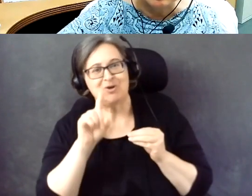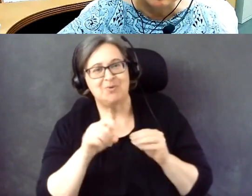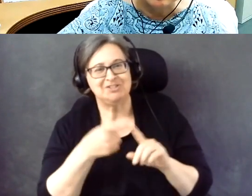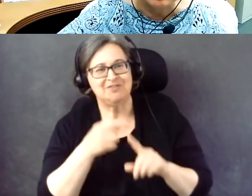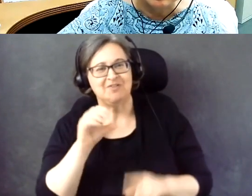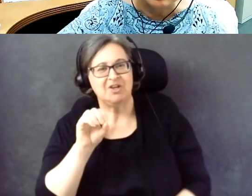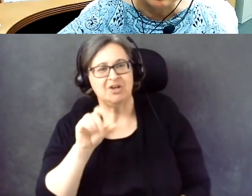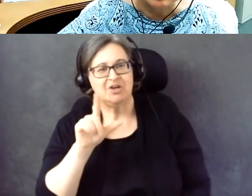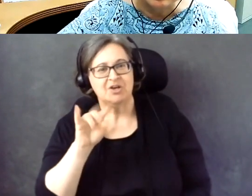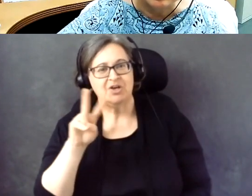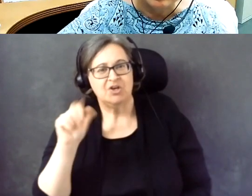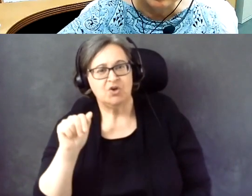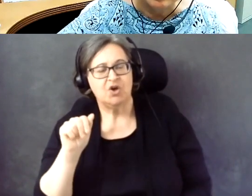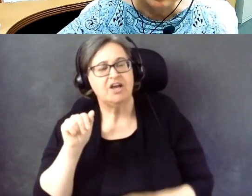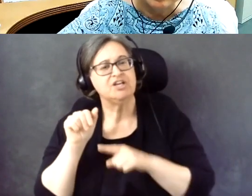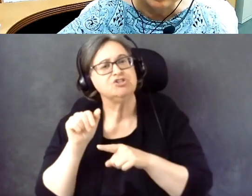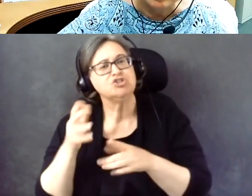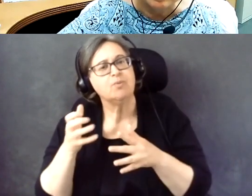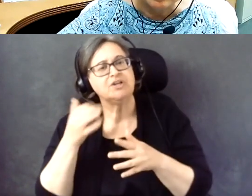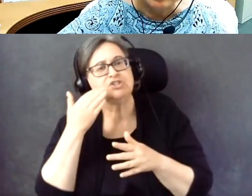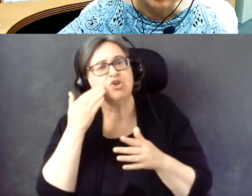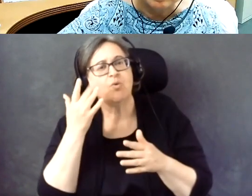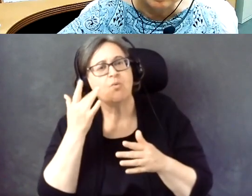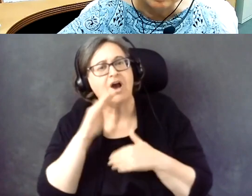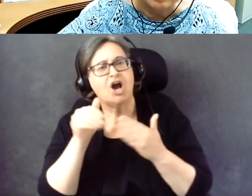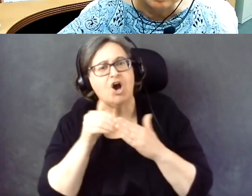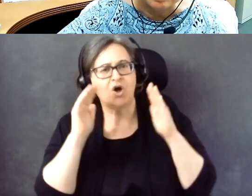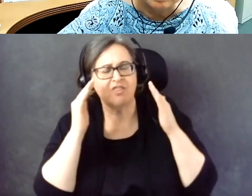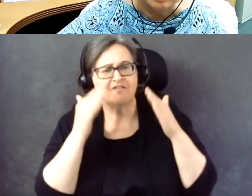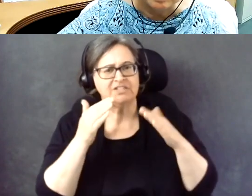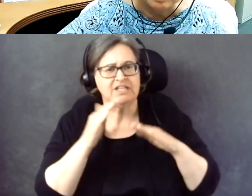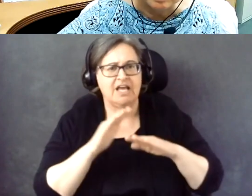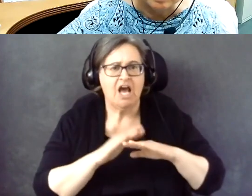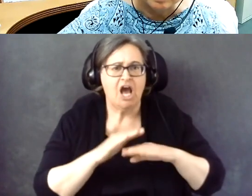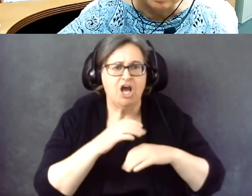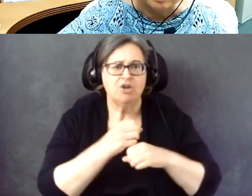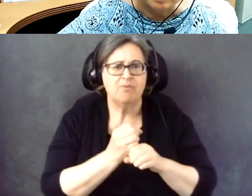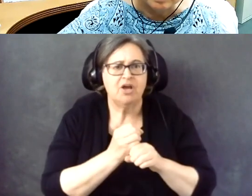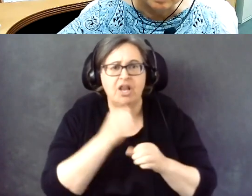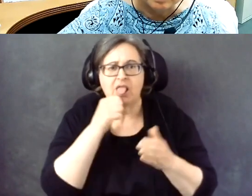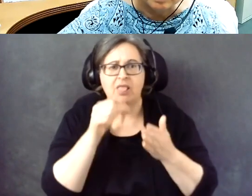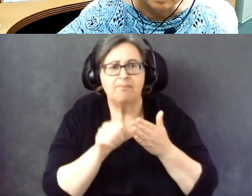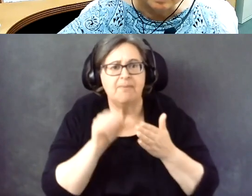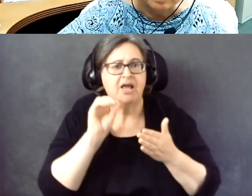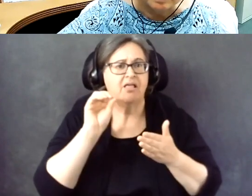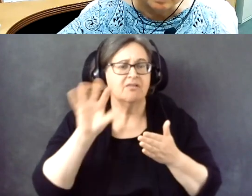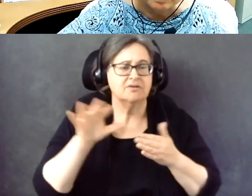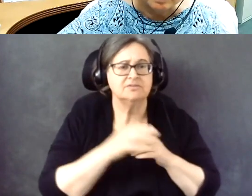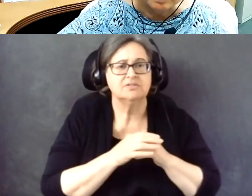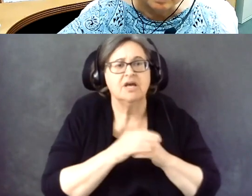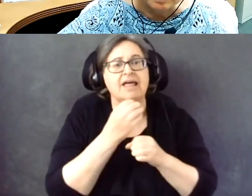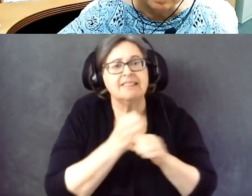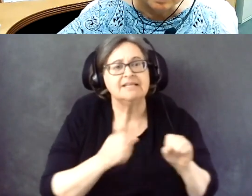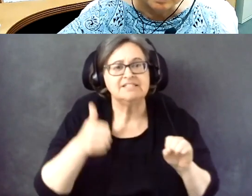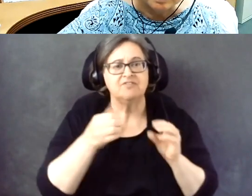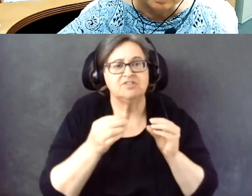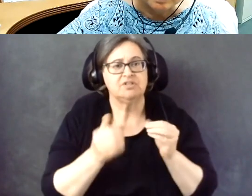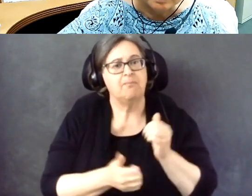Olivia would like to know why all of our focus is not putting mail-in voting the states in most accessible way to vote?